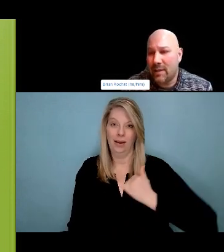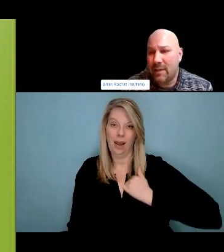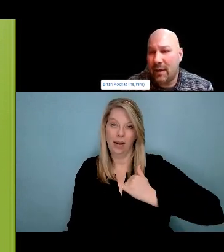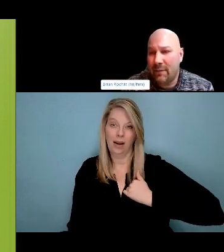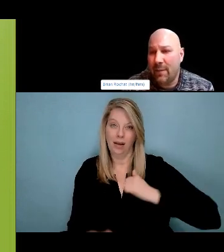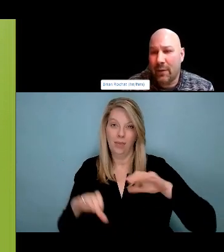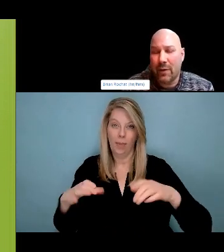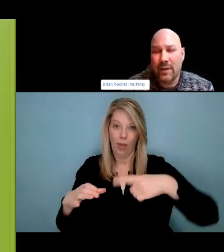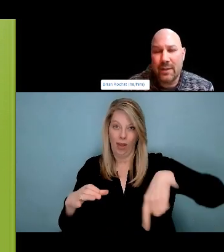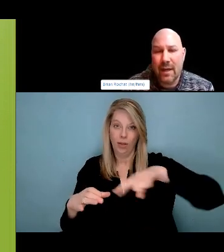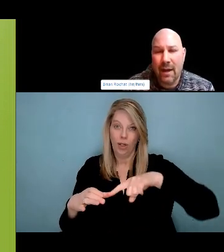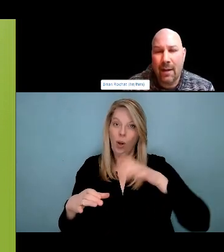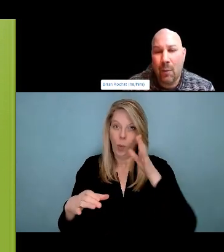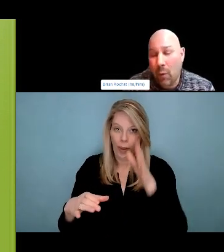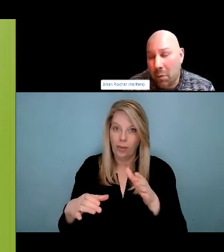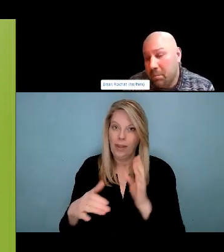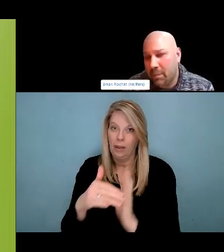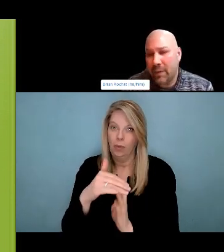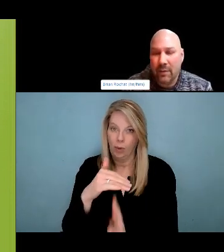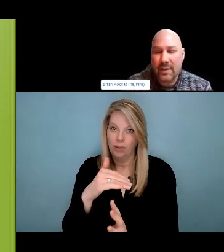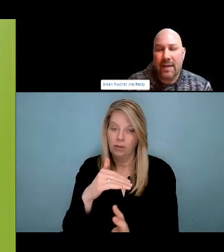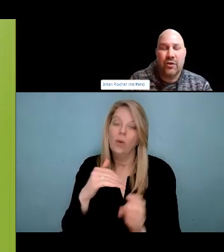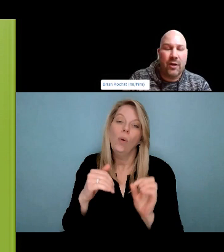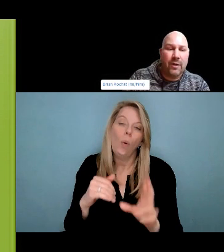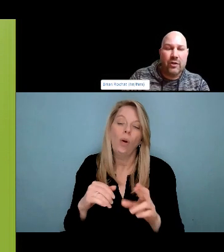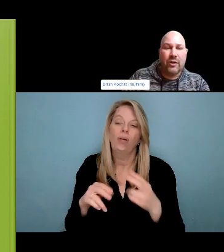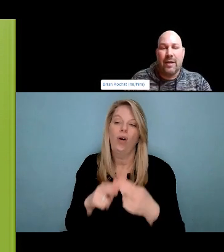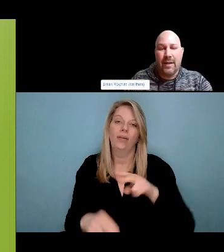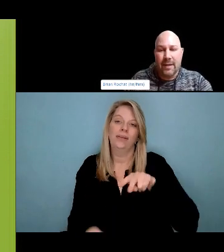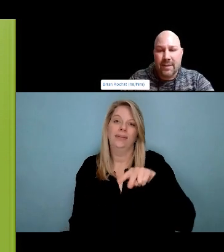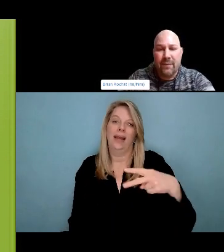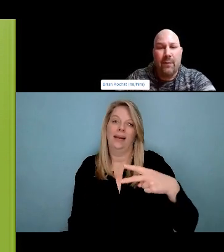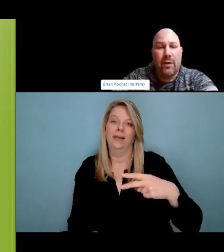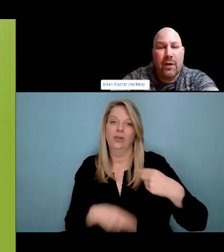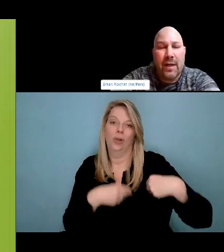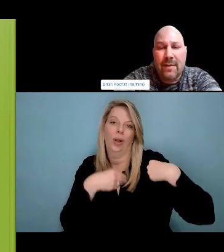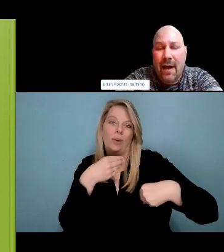is a great mother and she's also really funny, a very, very funny person.